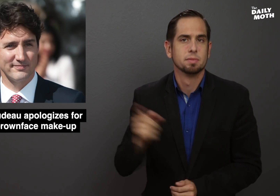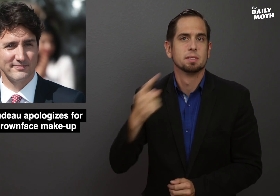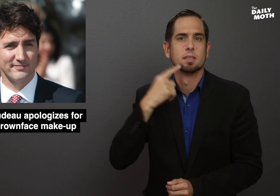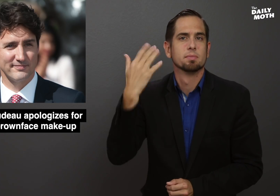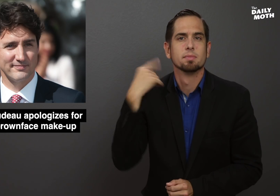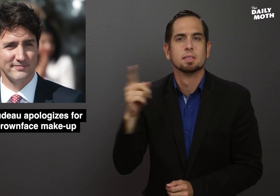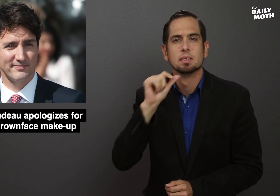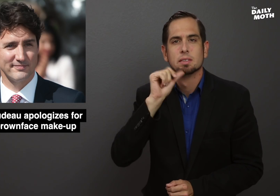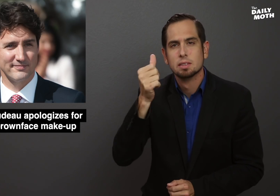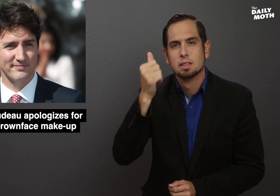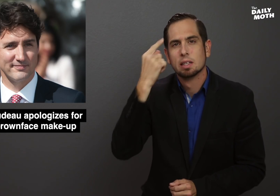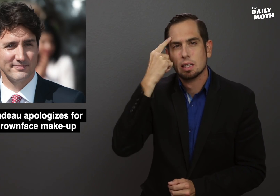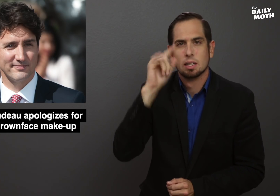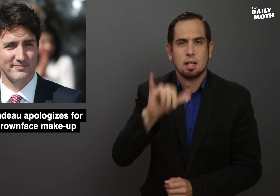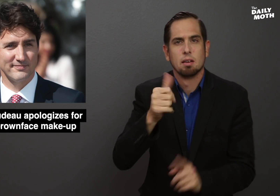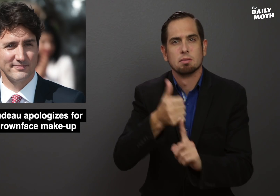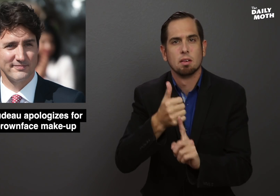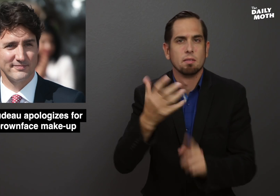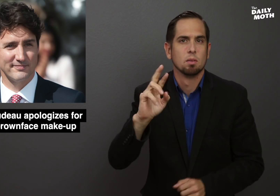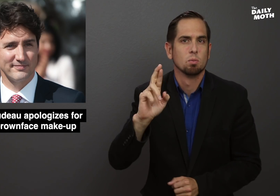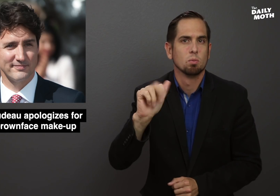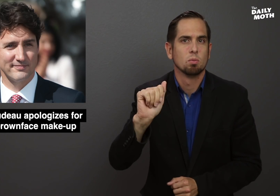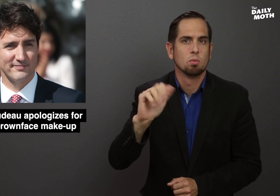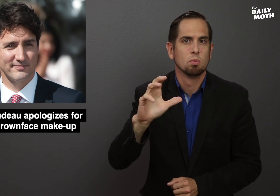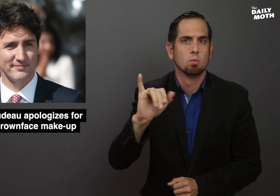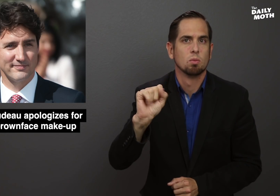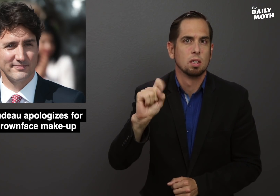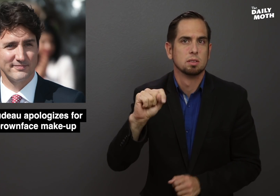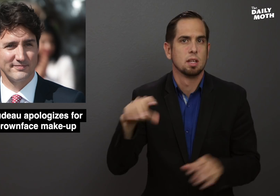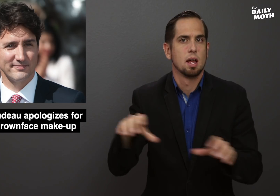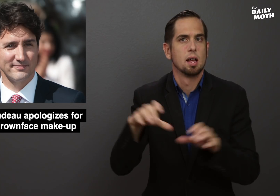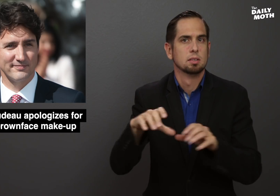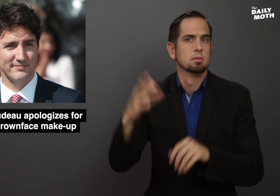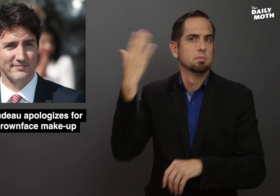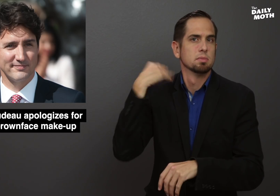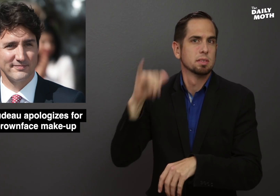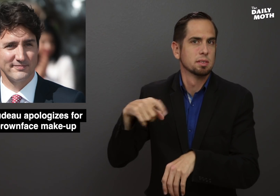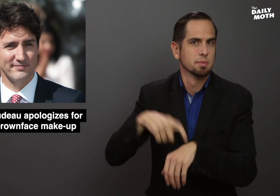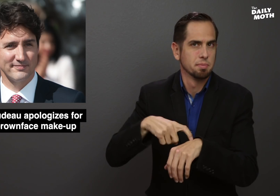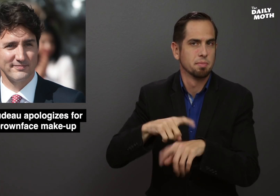He said he didn't think it was a racist action at the time